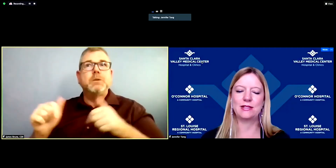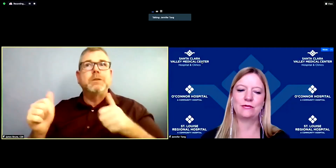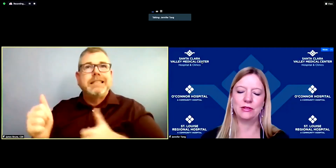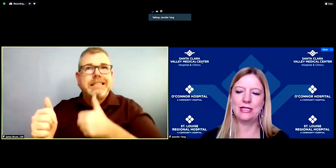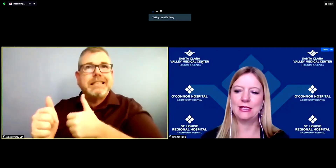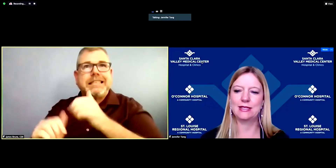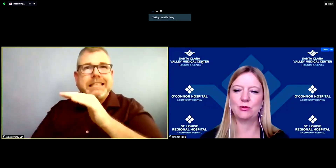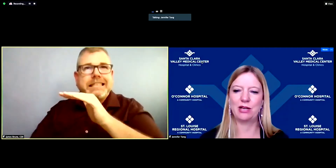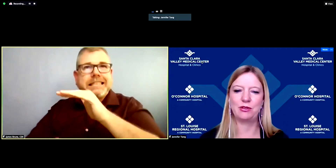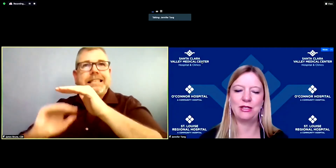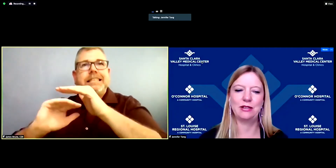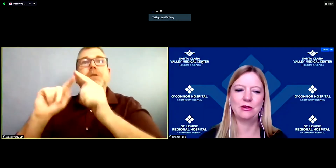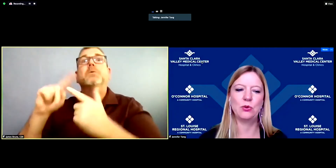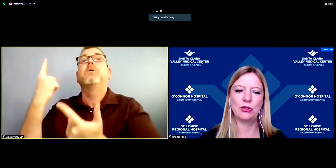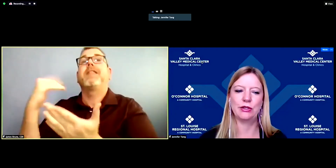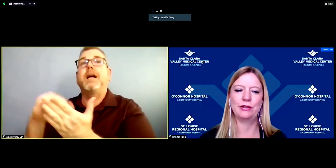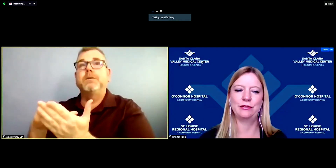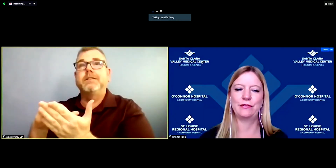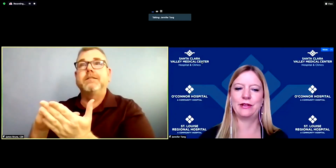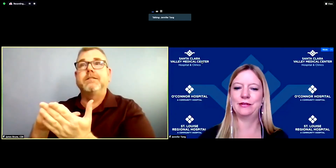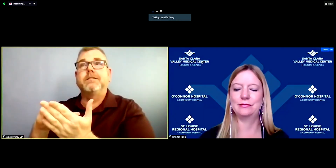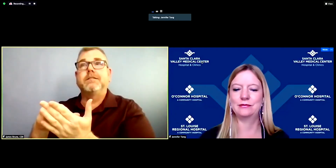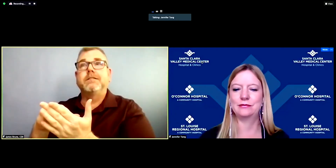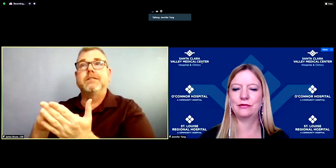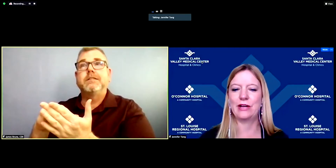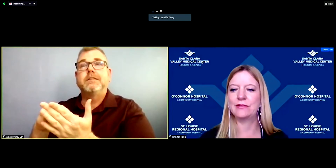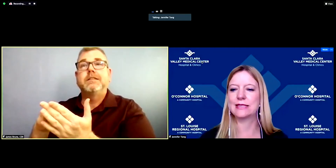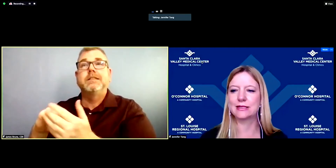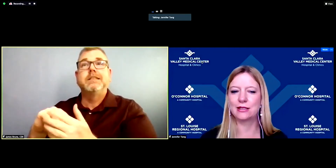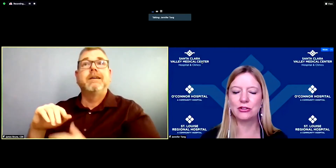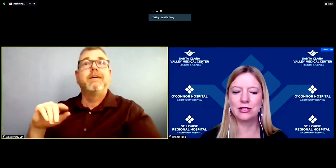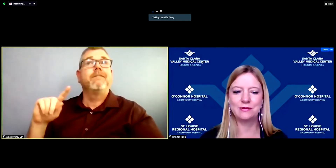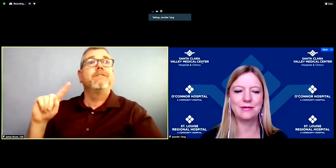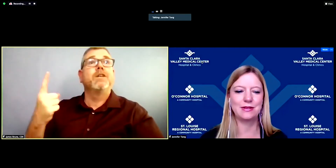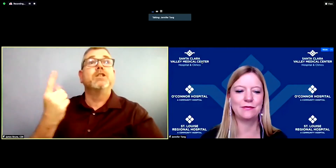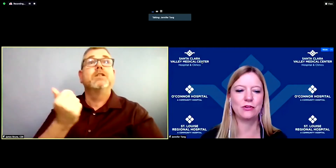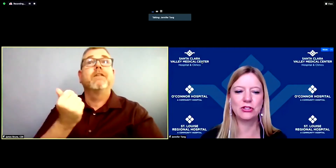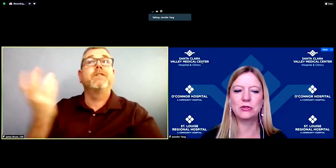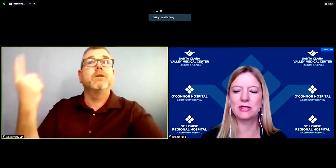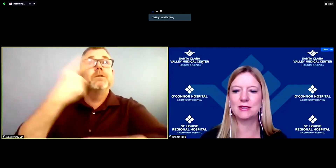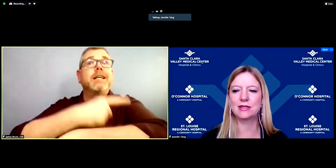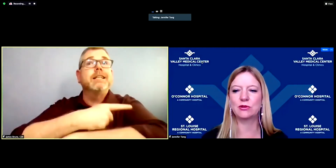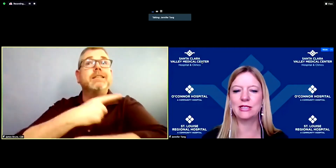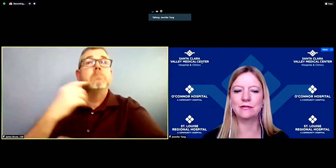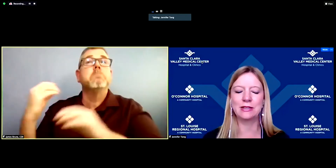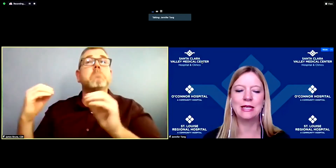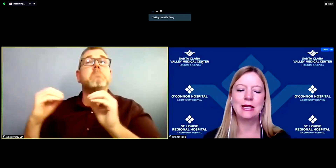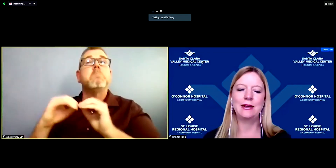several days it will probably be on the order of the five to 600 first doses that we'll be giving,